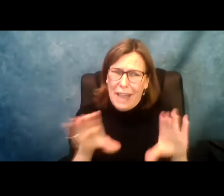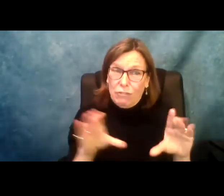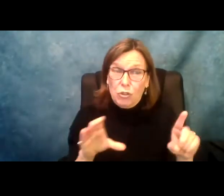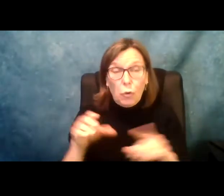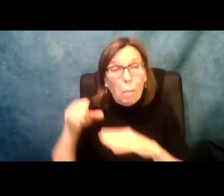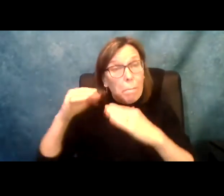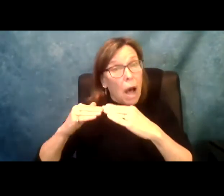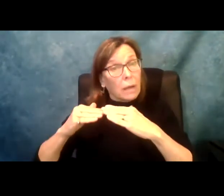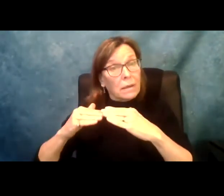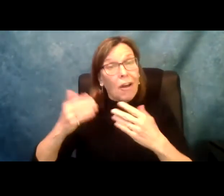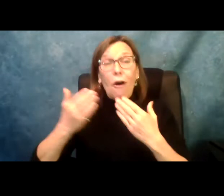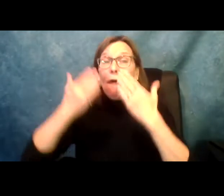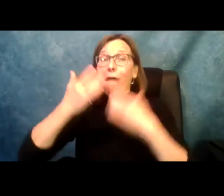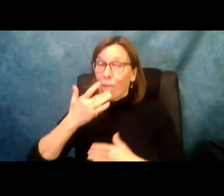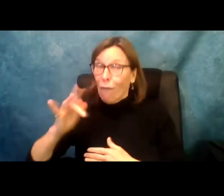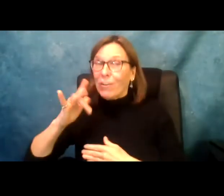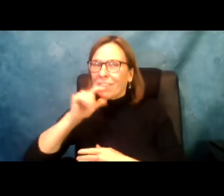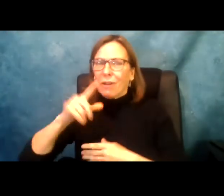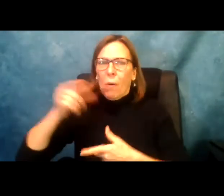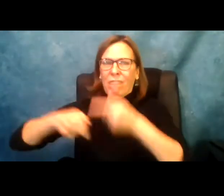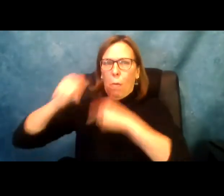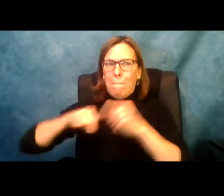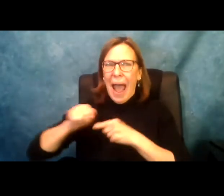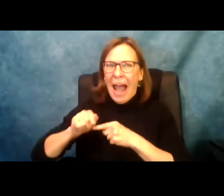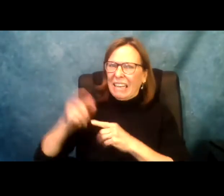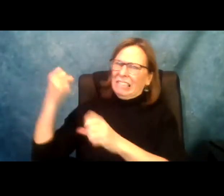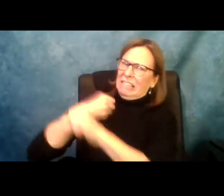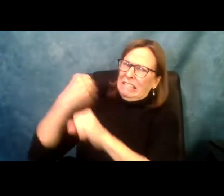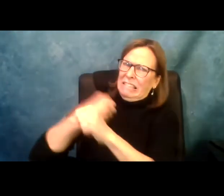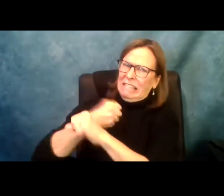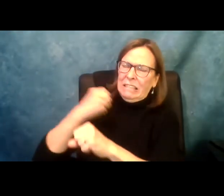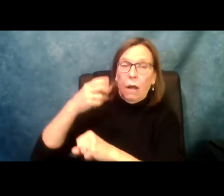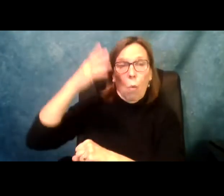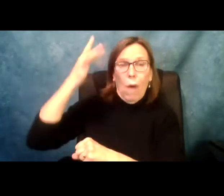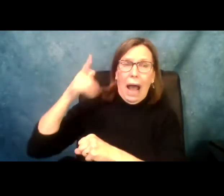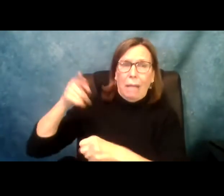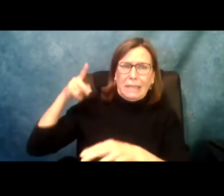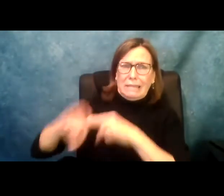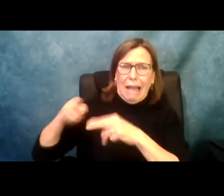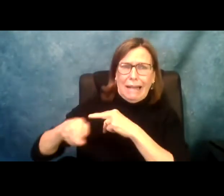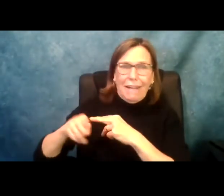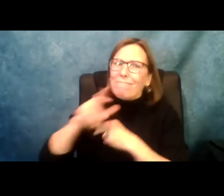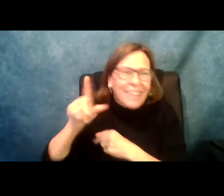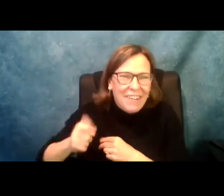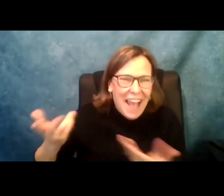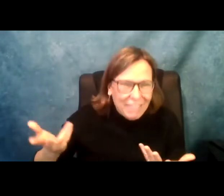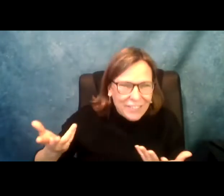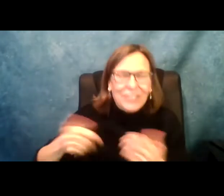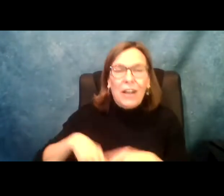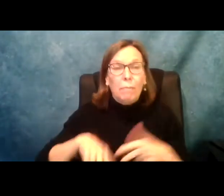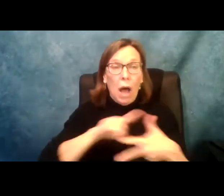still things we need to do to go further. At least there is a lot of things we don't have to go back and fight to get back into a budget because they were cut. That is a good